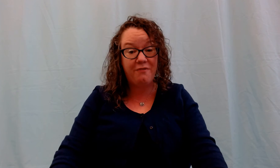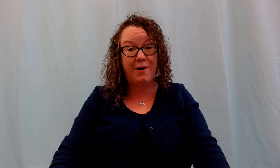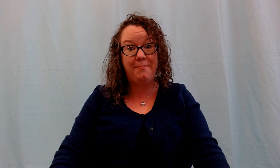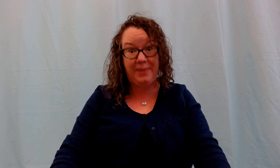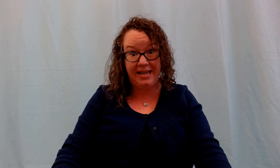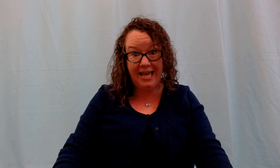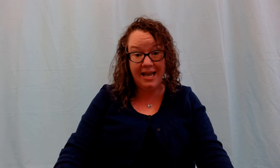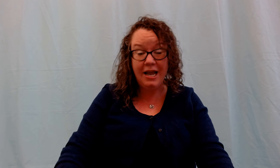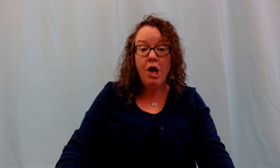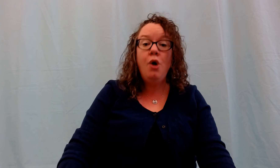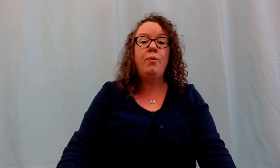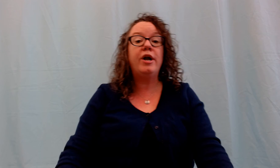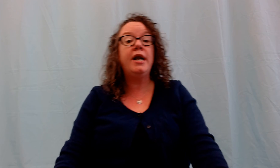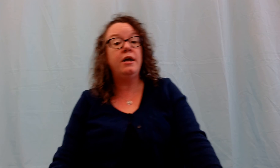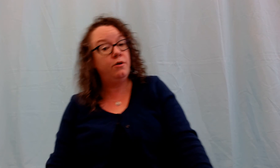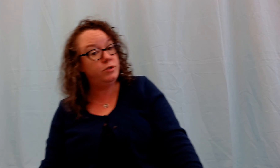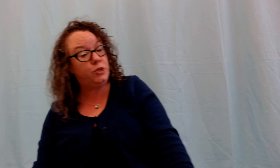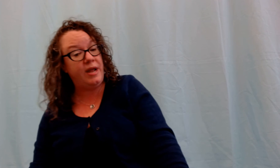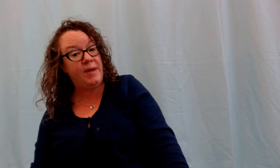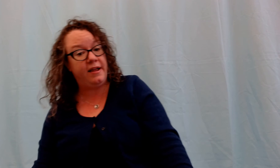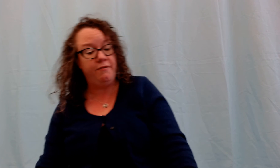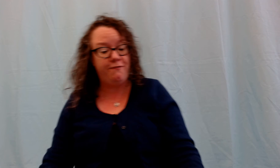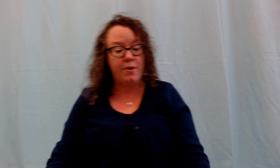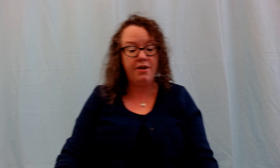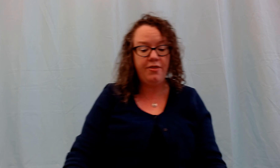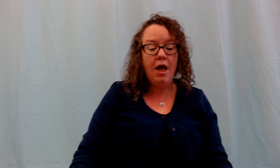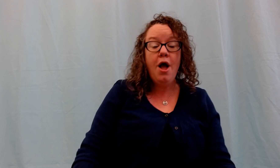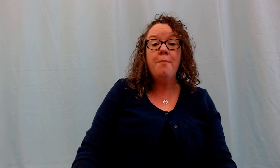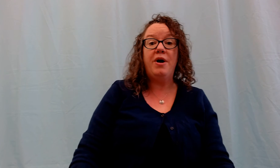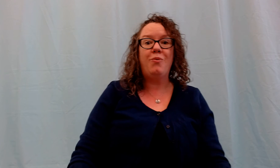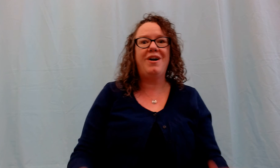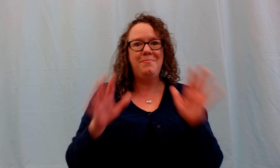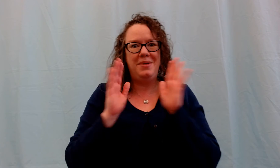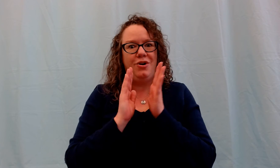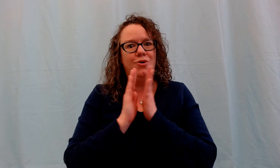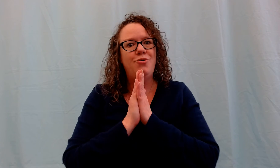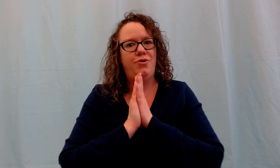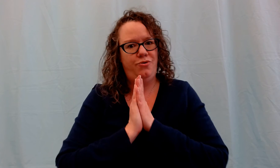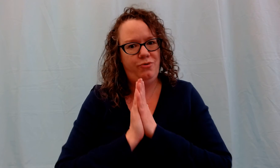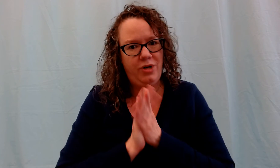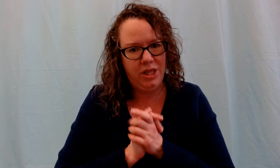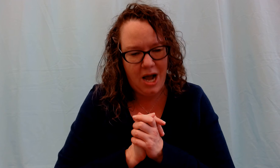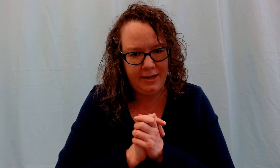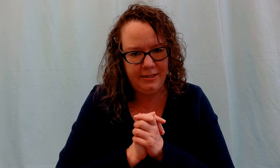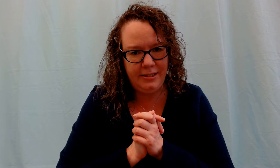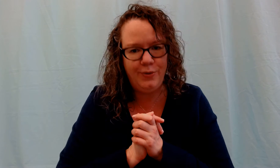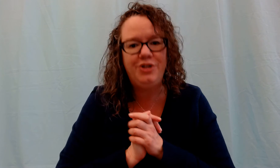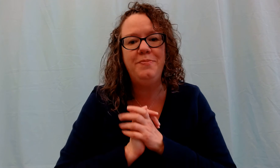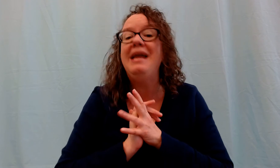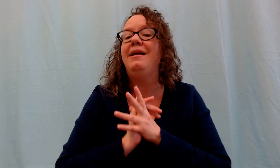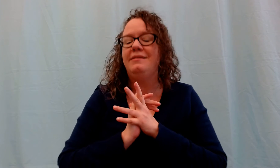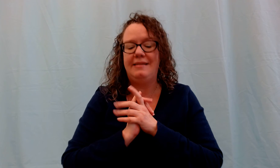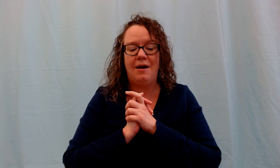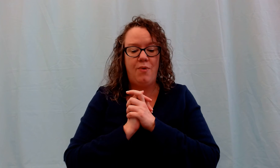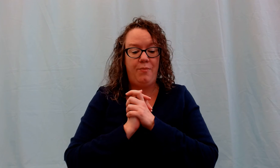for a big kid we are gonna sway back and forth but we're gonna be cuckoo clocks which means that when